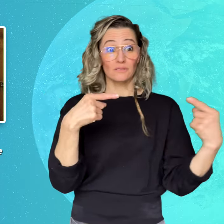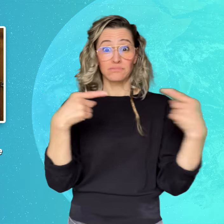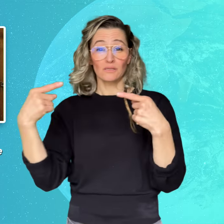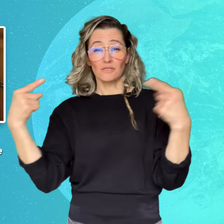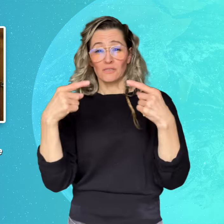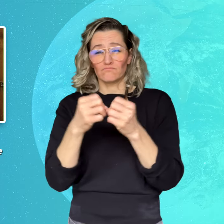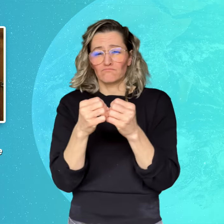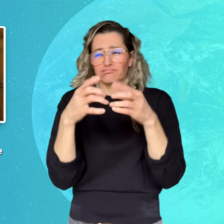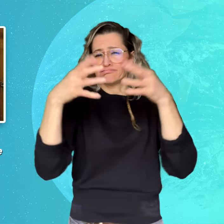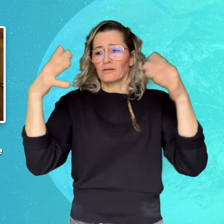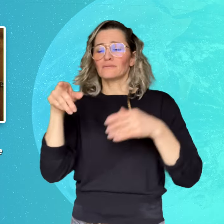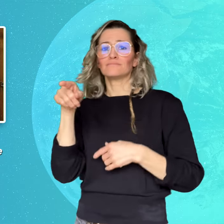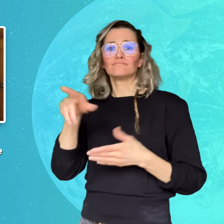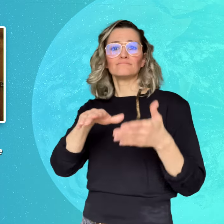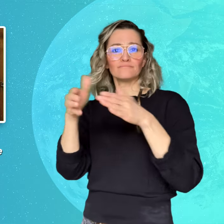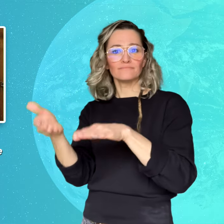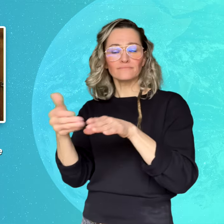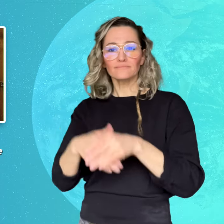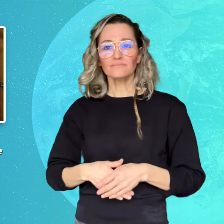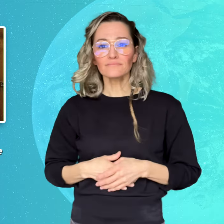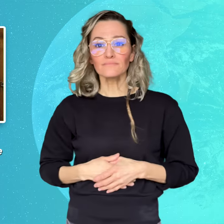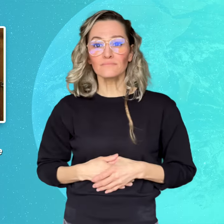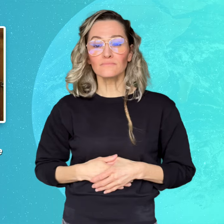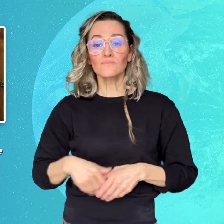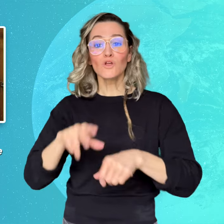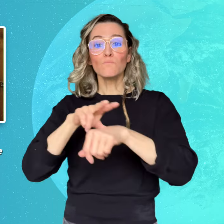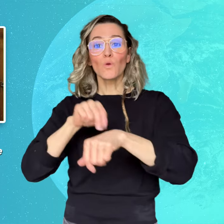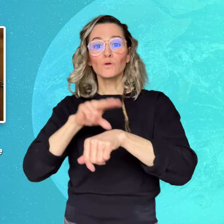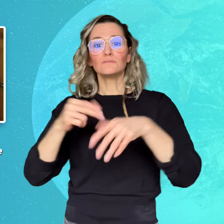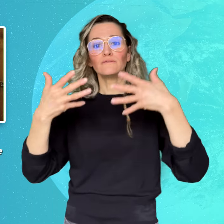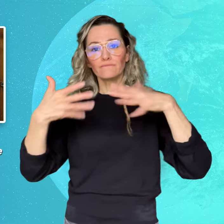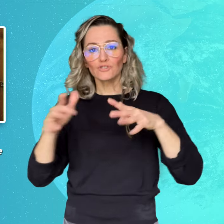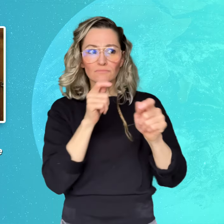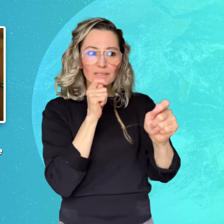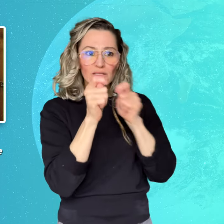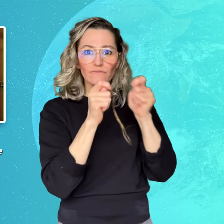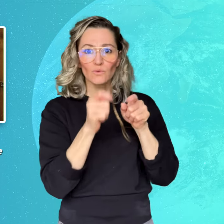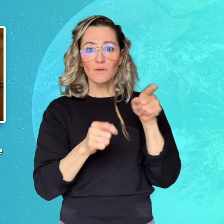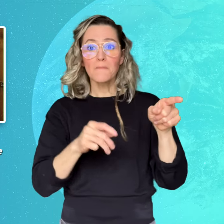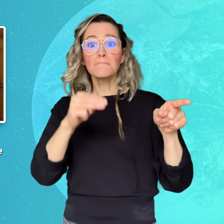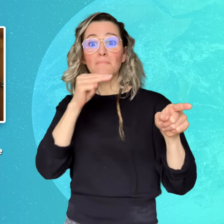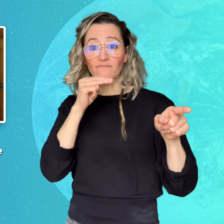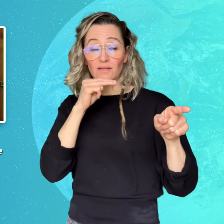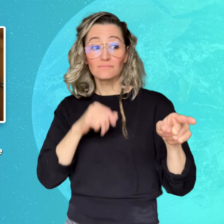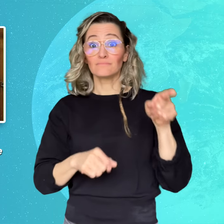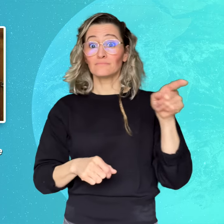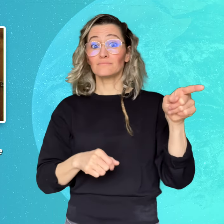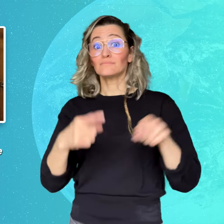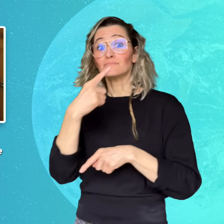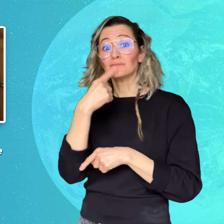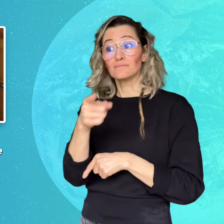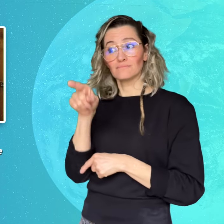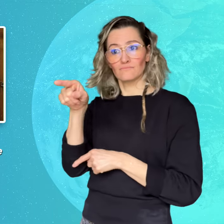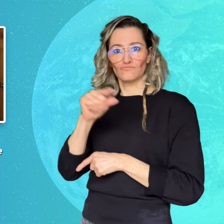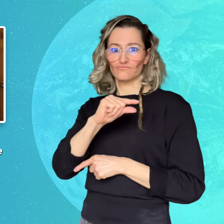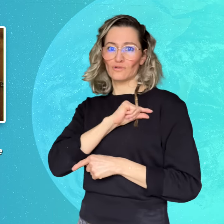Fisher said Whitaker attacked him with a knife and he acted